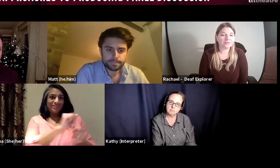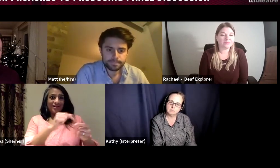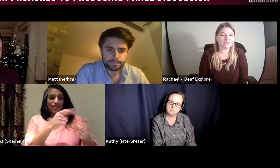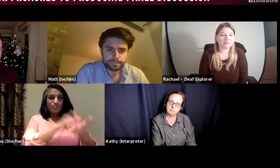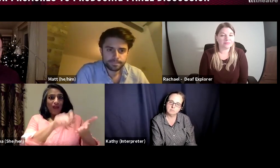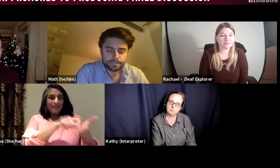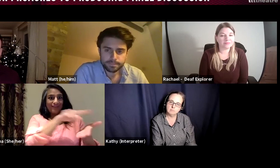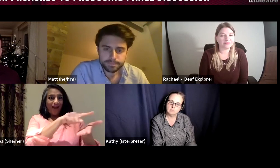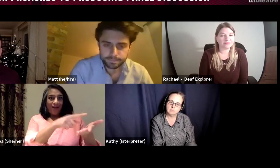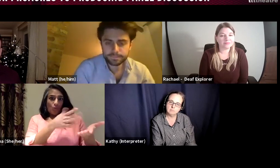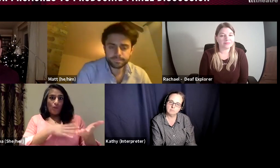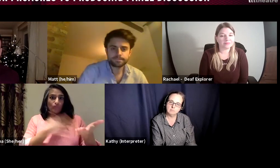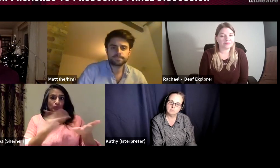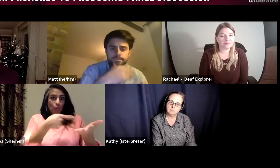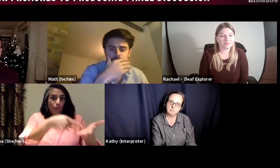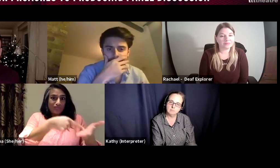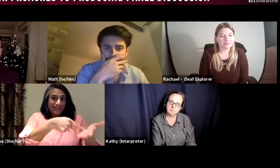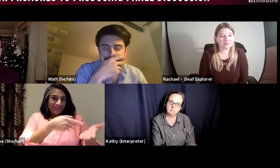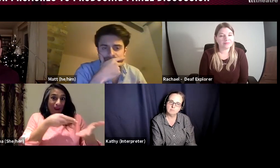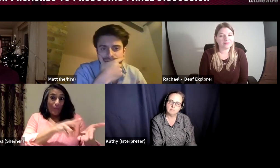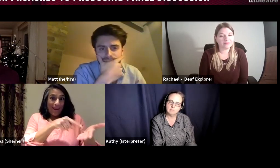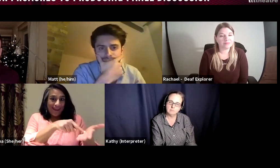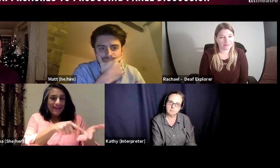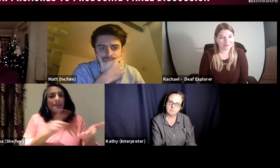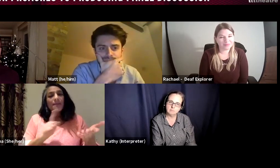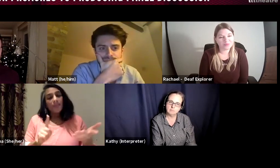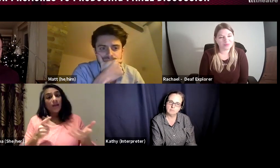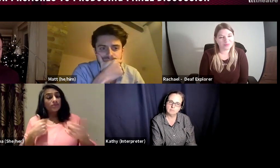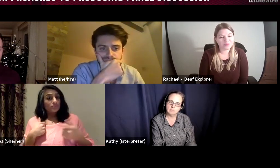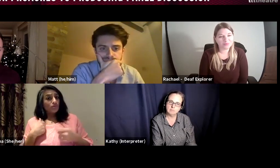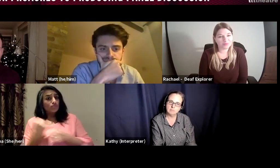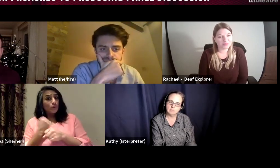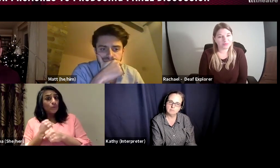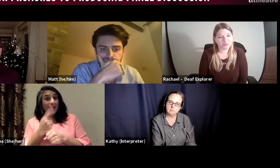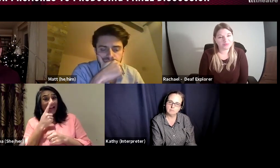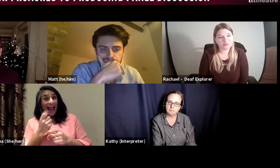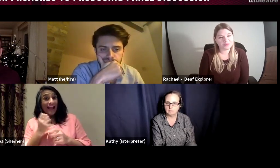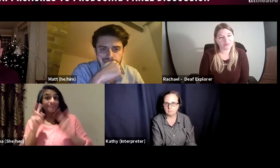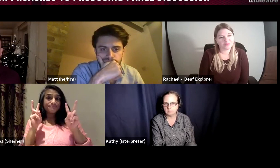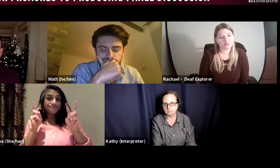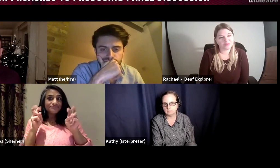but of course we don't have control over that story because it is the writer that wants to tell the story in the way that they want to tell it.